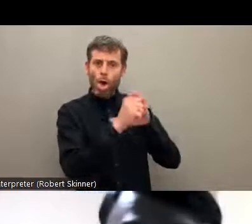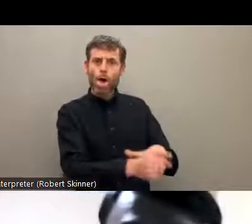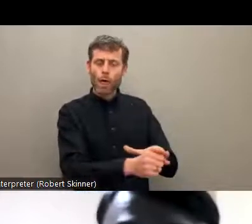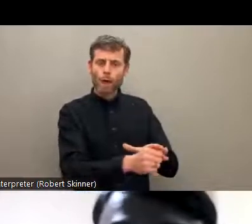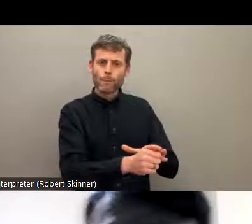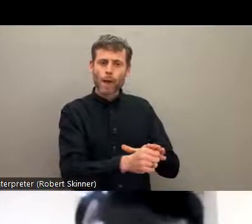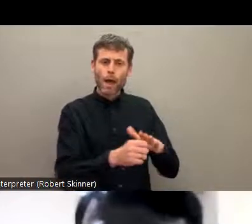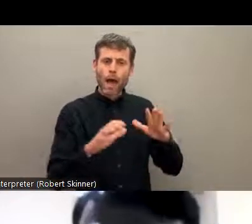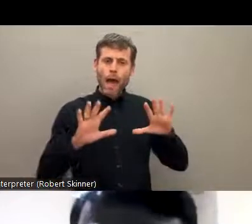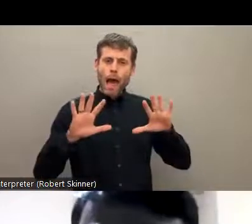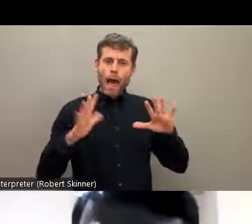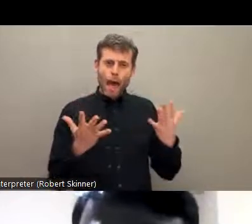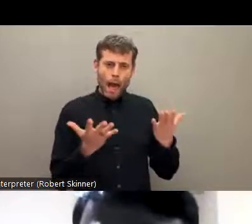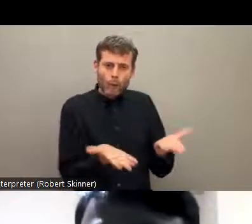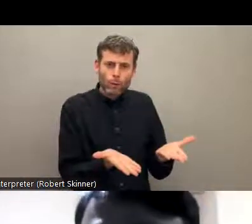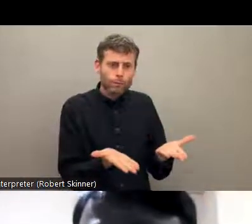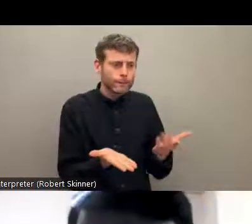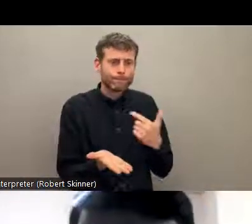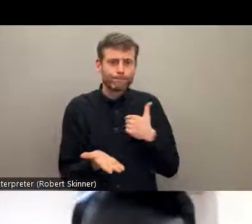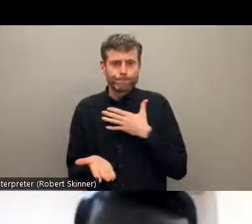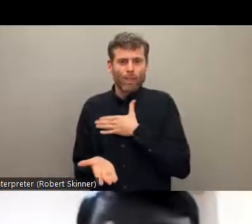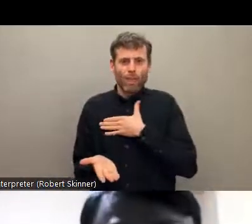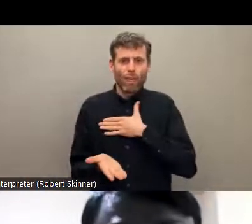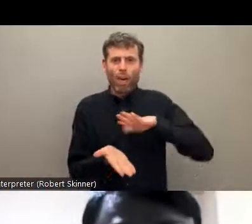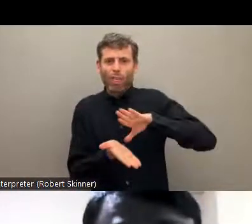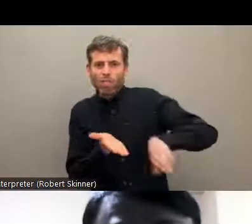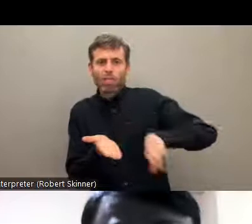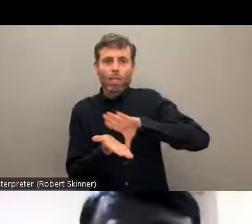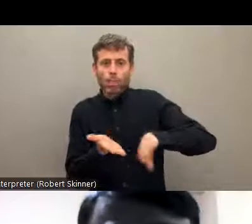the reformation so that is a big debate.